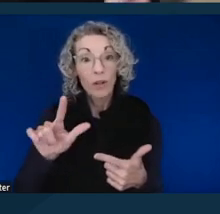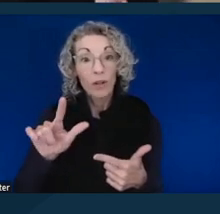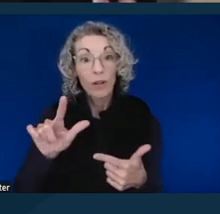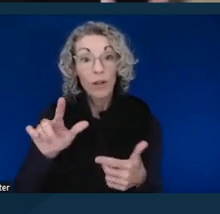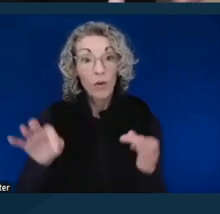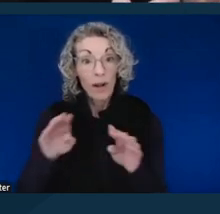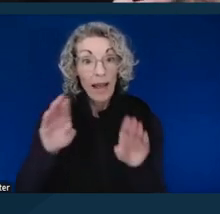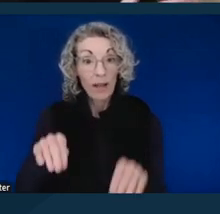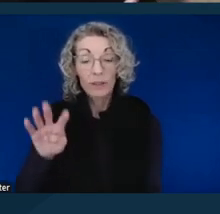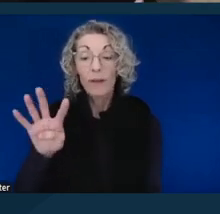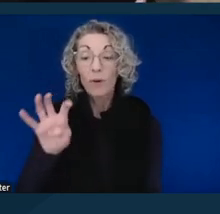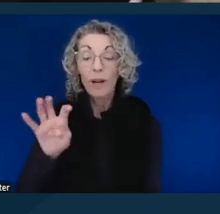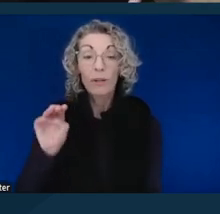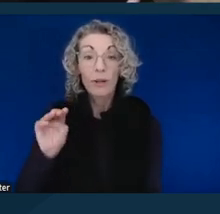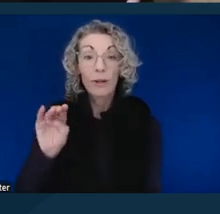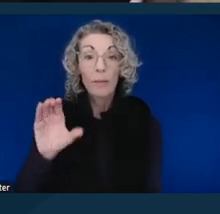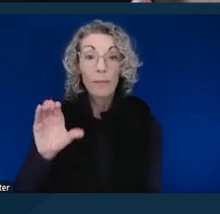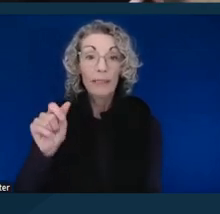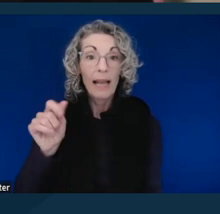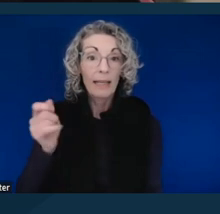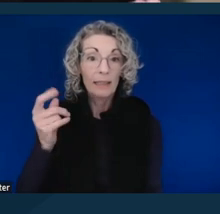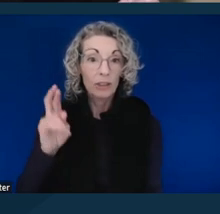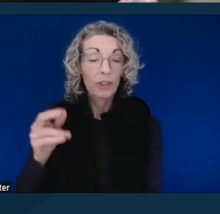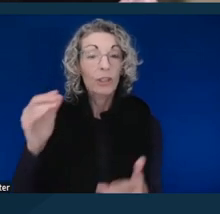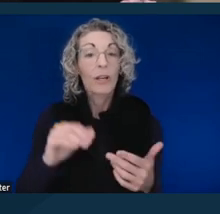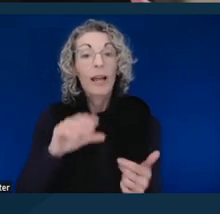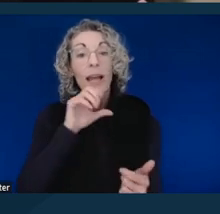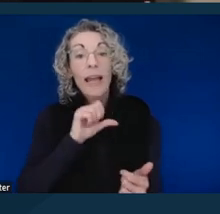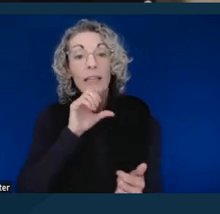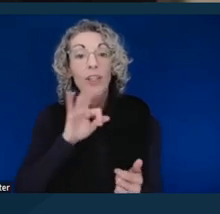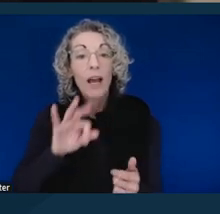We have a juvenile justice center at 350 Woodside.